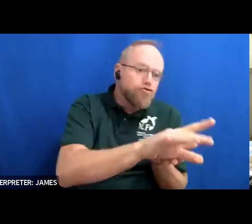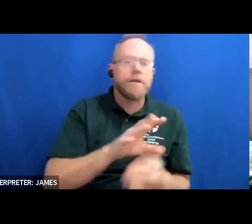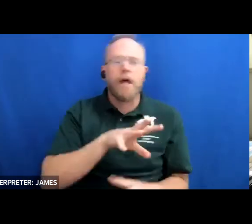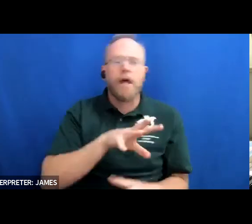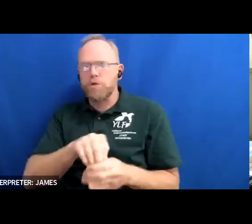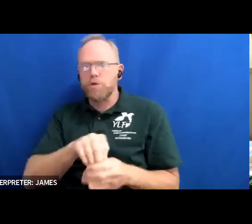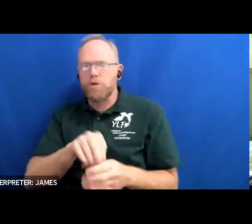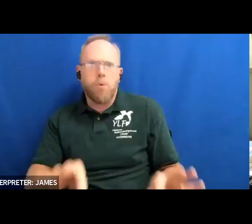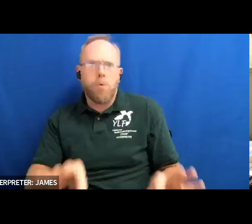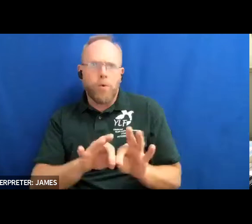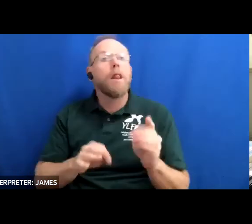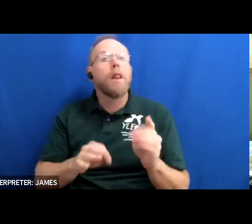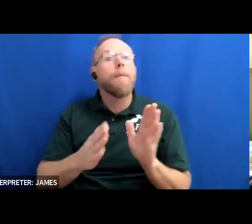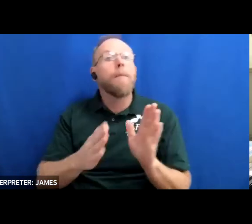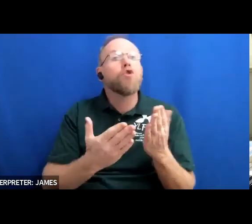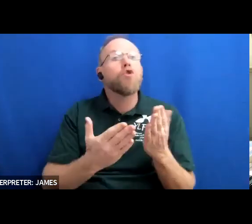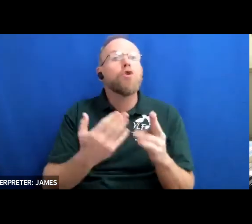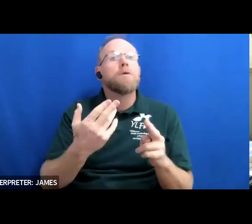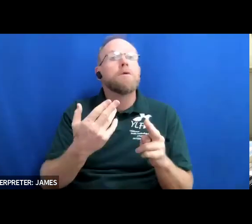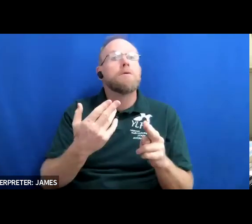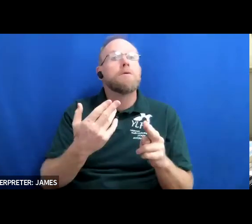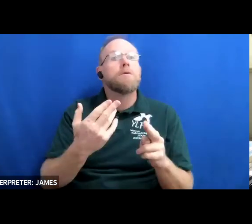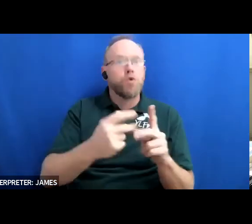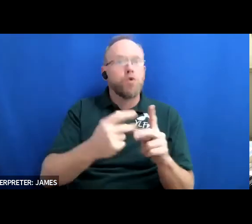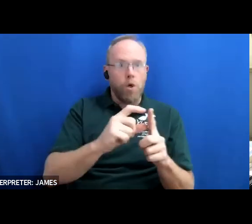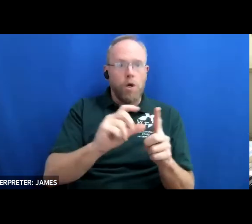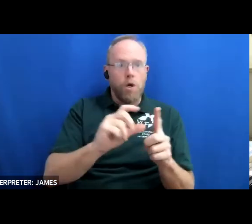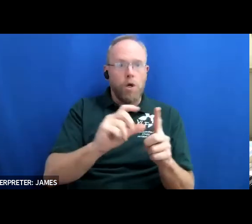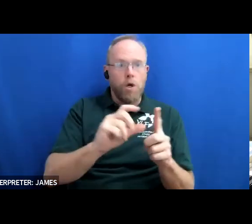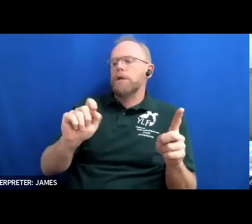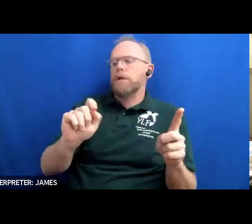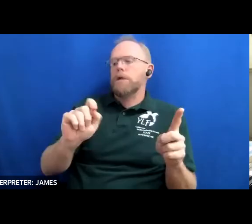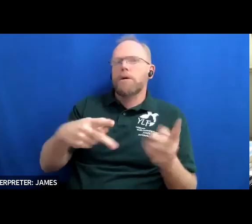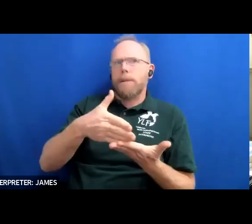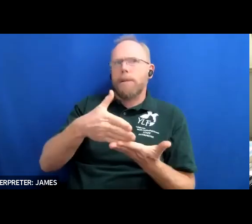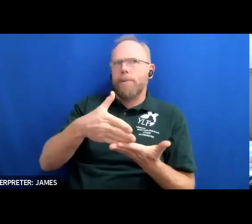when i'm being confronted with barriers and discrimination and exclusion students are